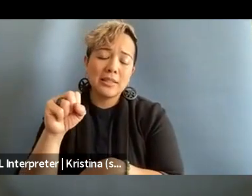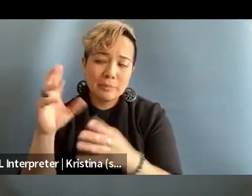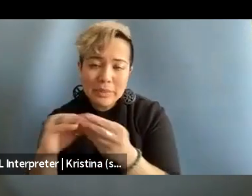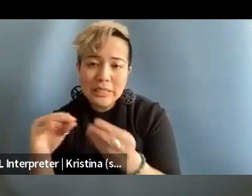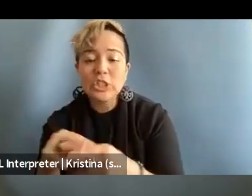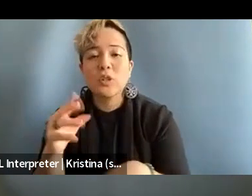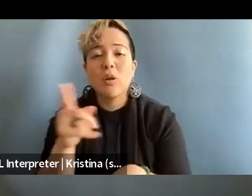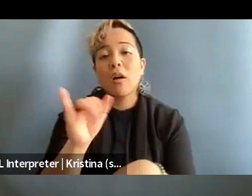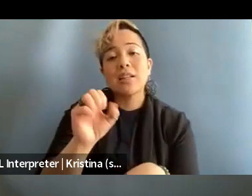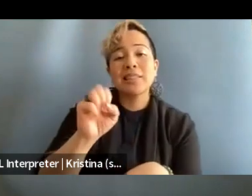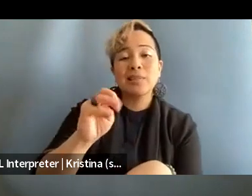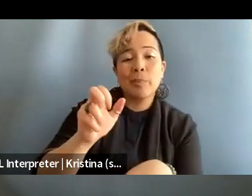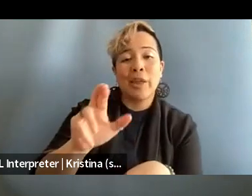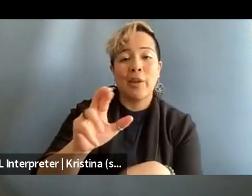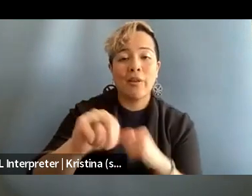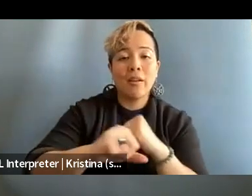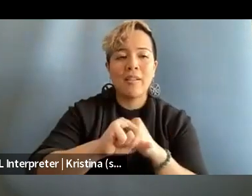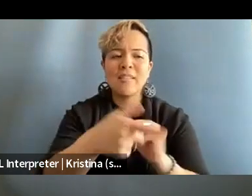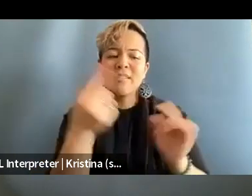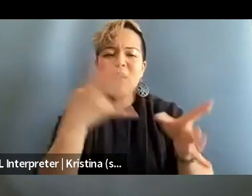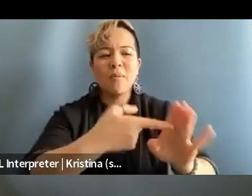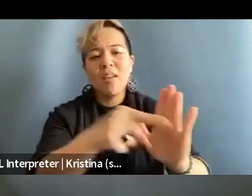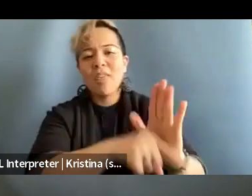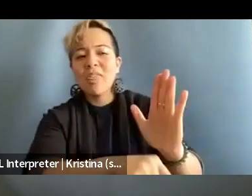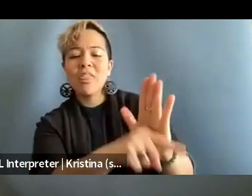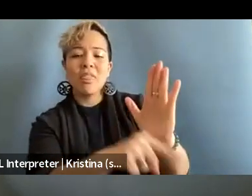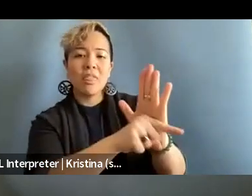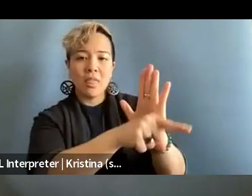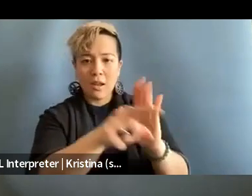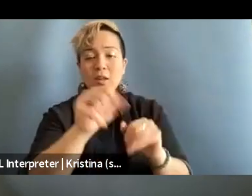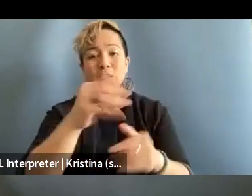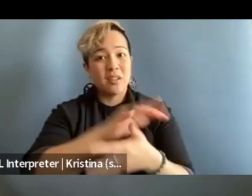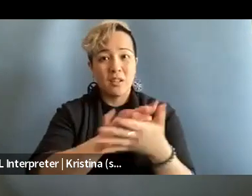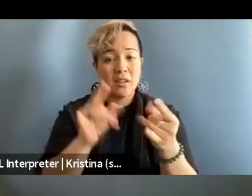and stuff like that, it is similar. The tactics might start like from my experience